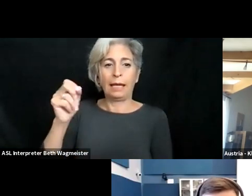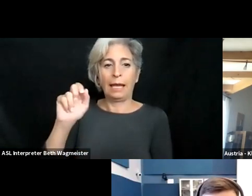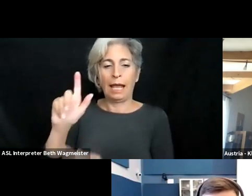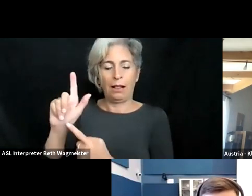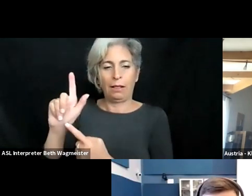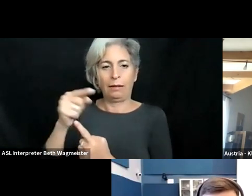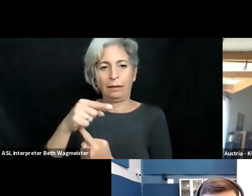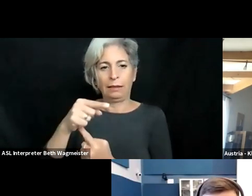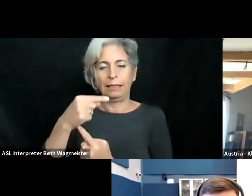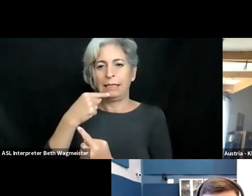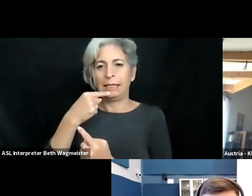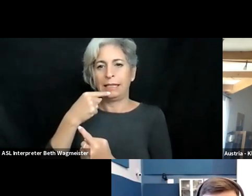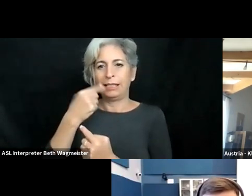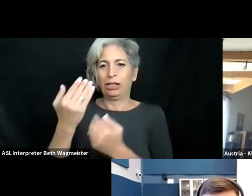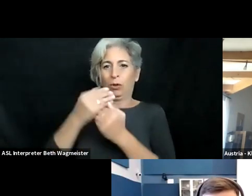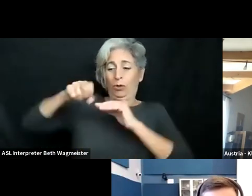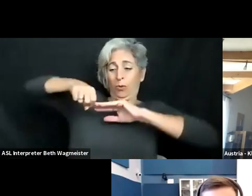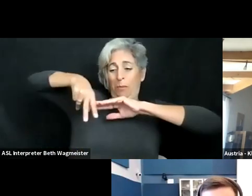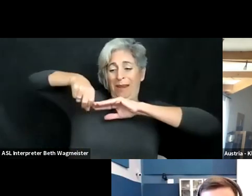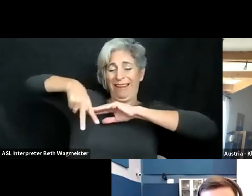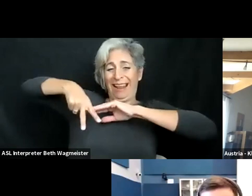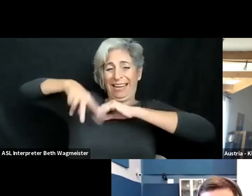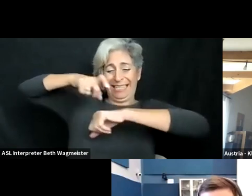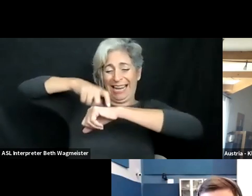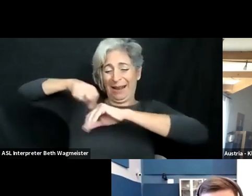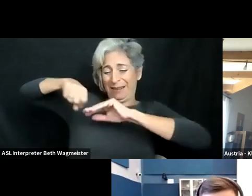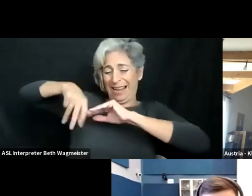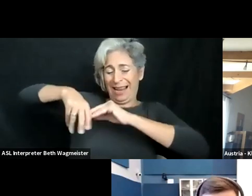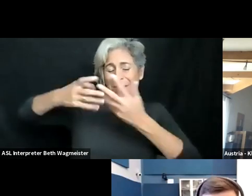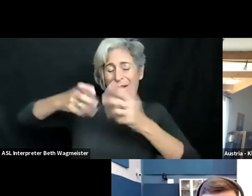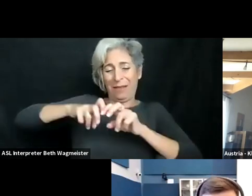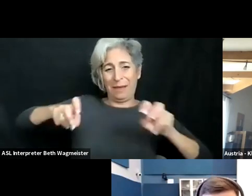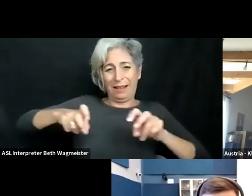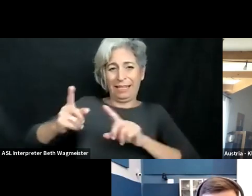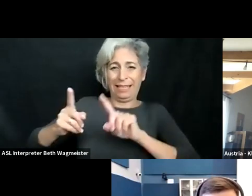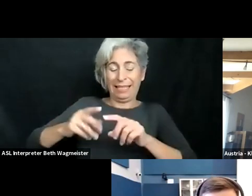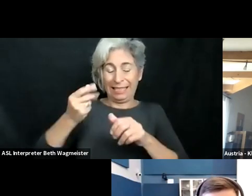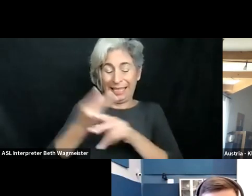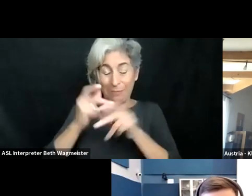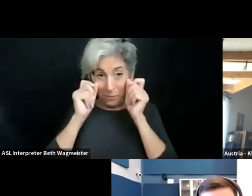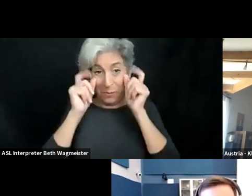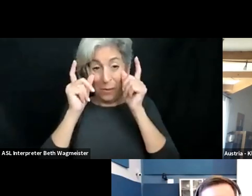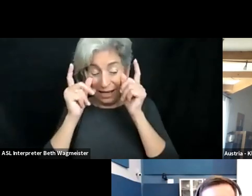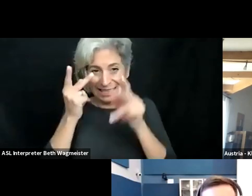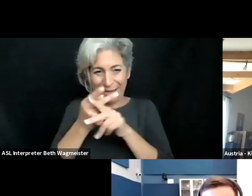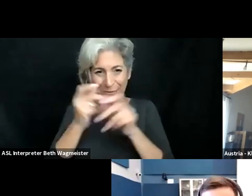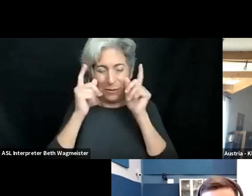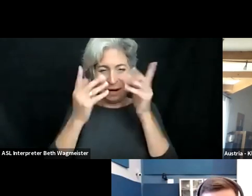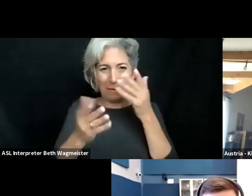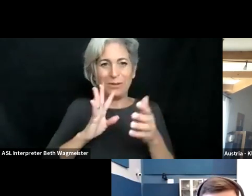inclusion. Perhaps best to start with Mikhail, so to